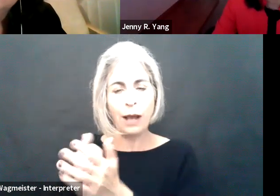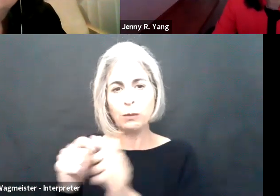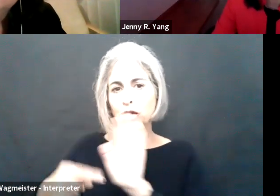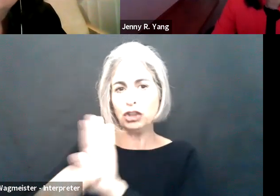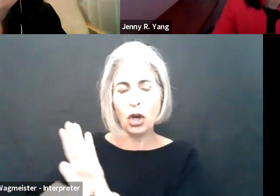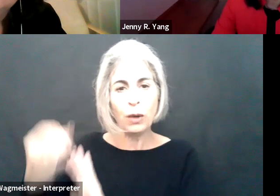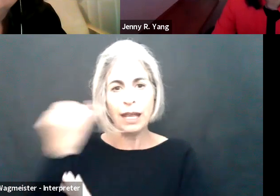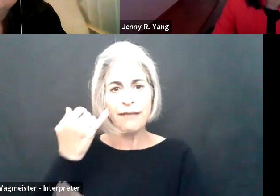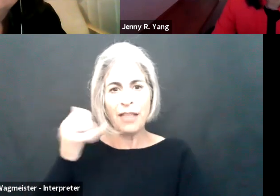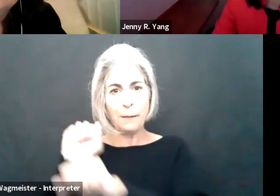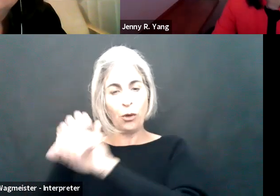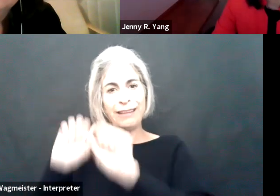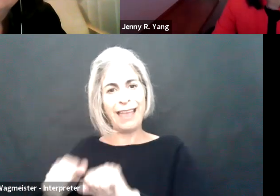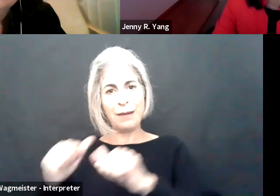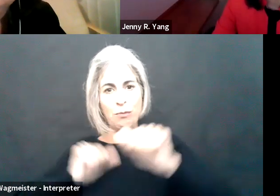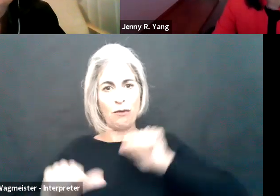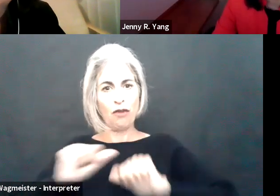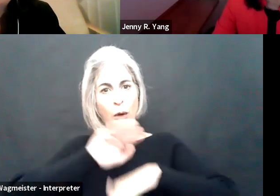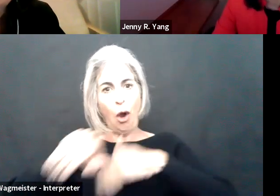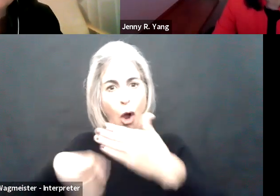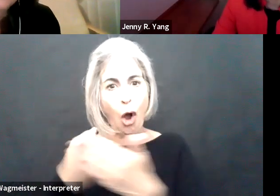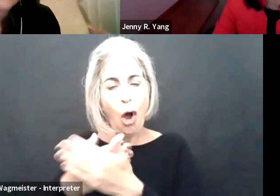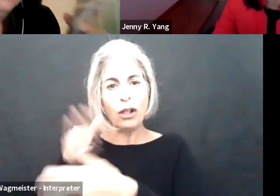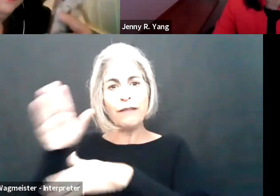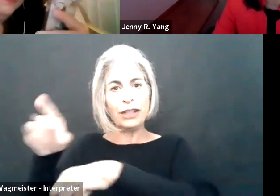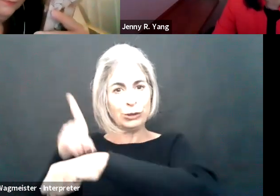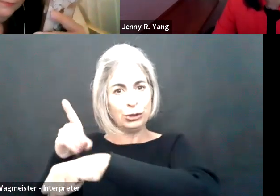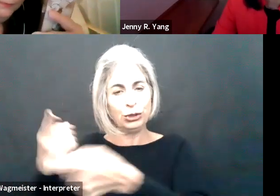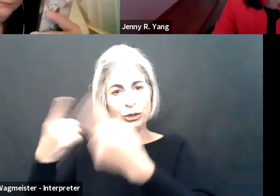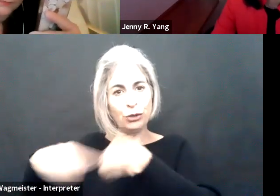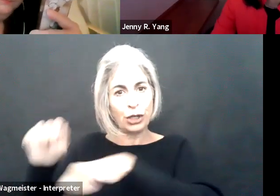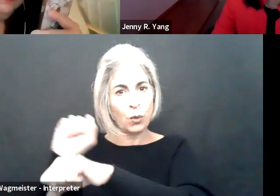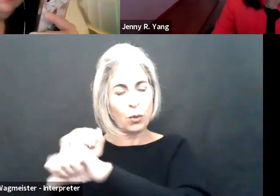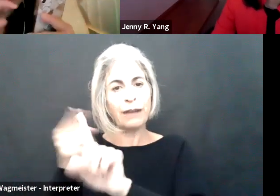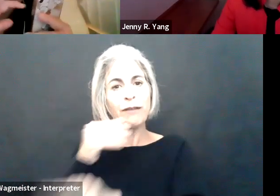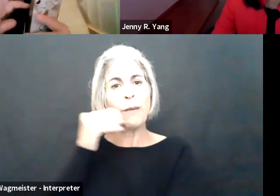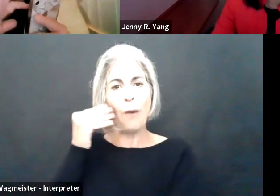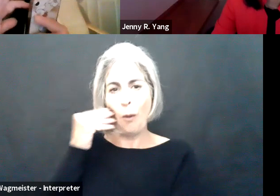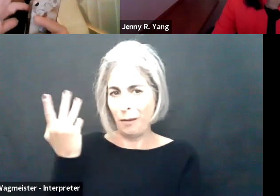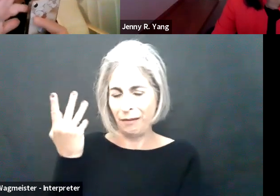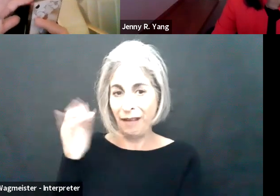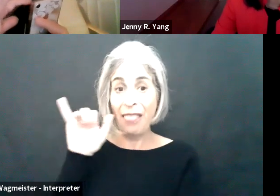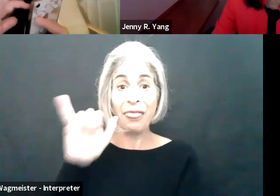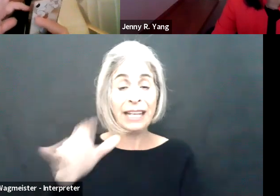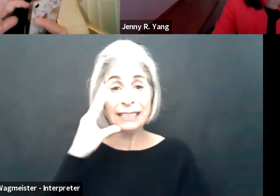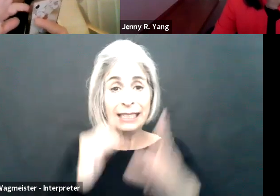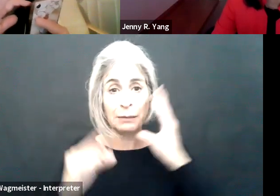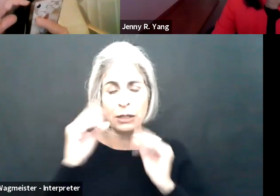may be relevant to the renewed request if it helps show whether or not the employee was able to perform all of the essential functions of their position